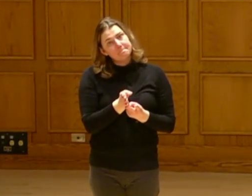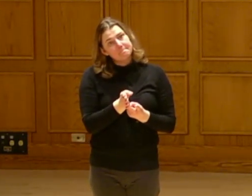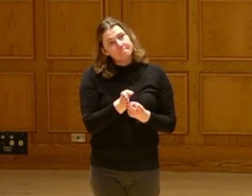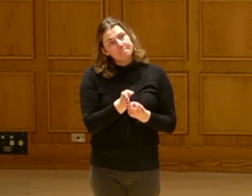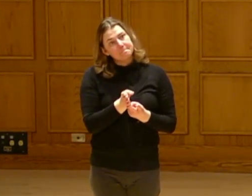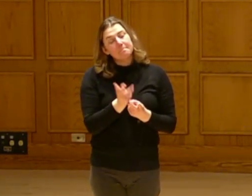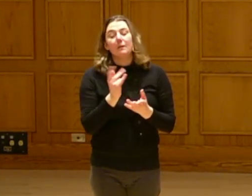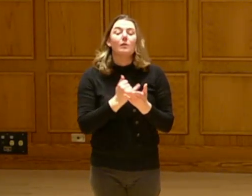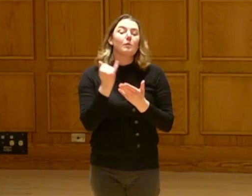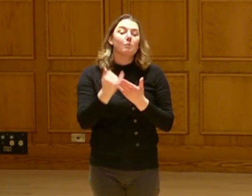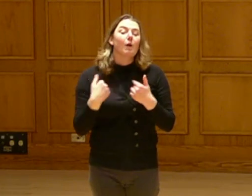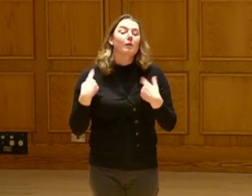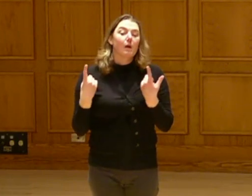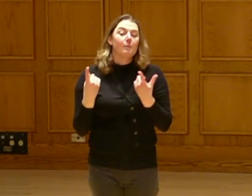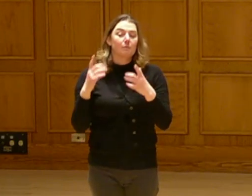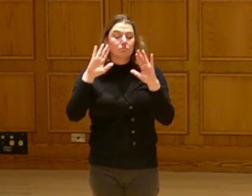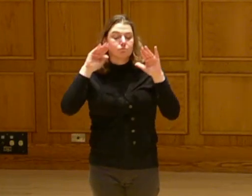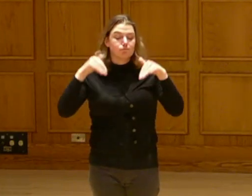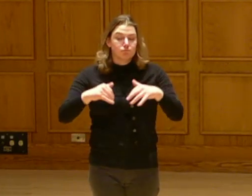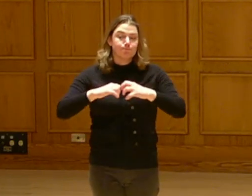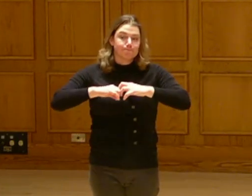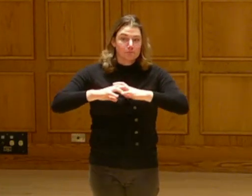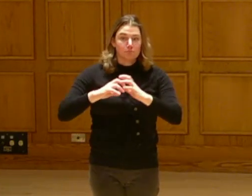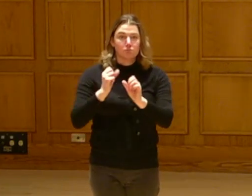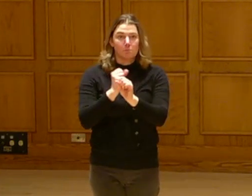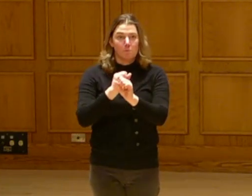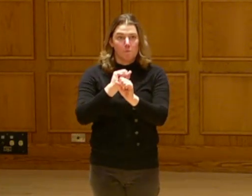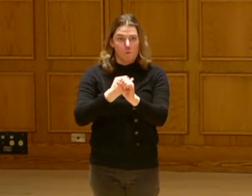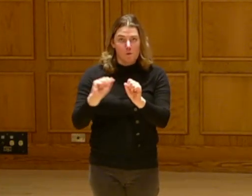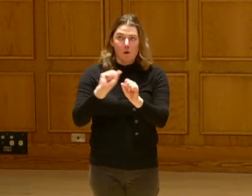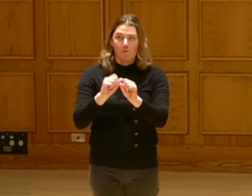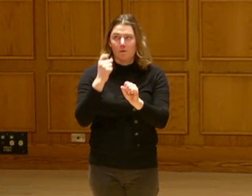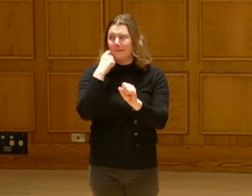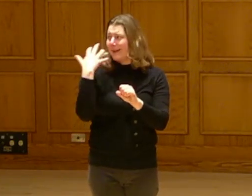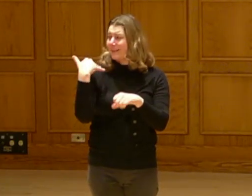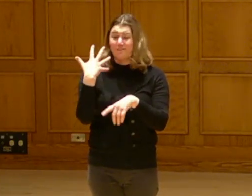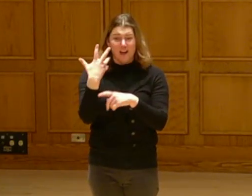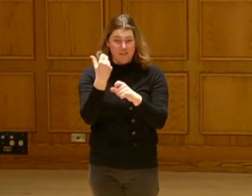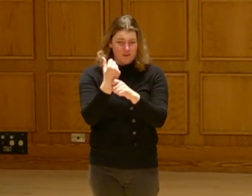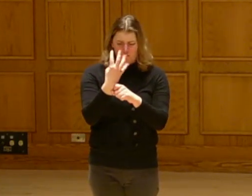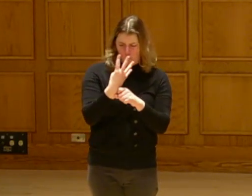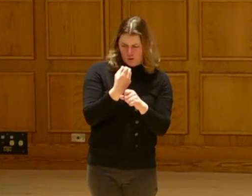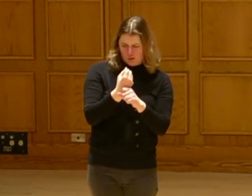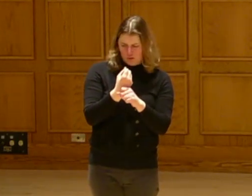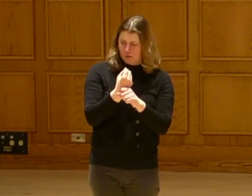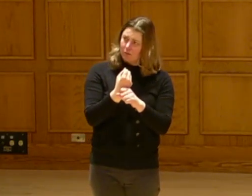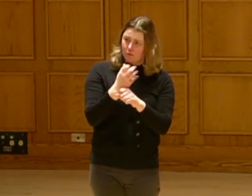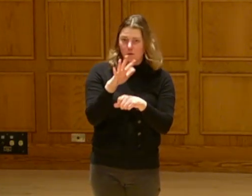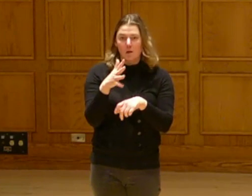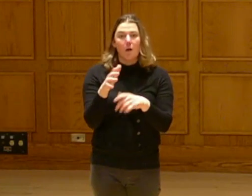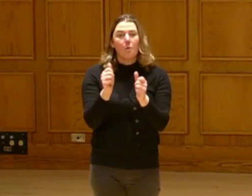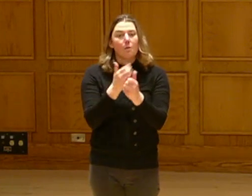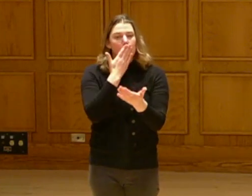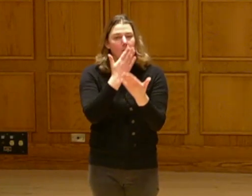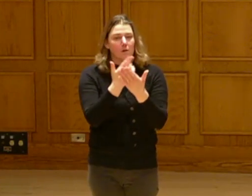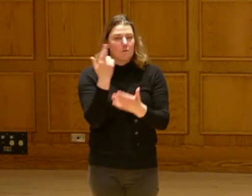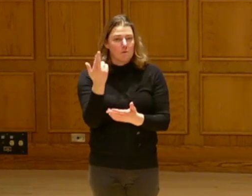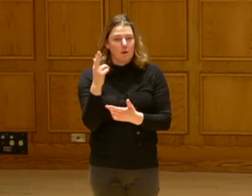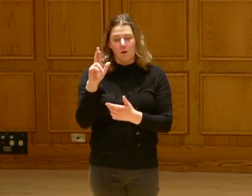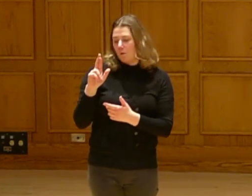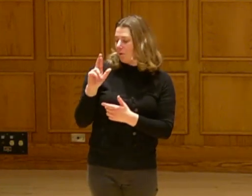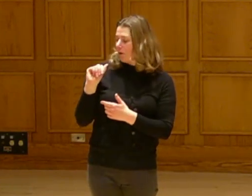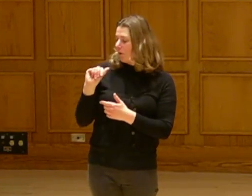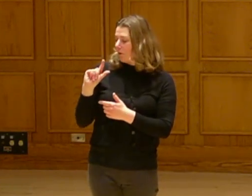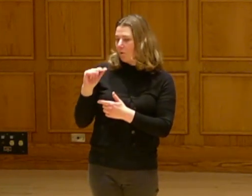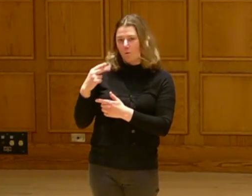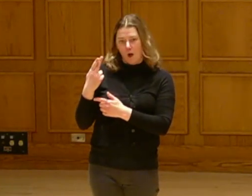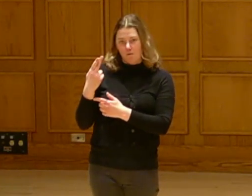There's a prompt that I've been working on for the last three or